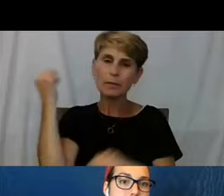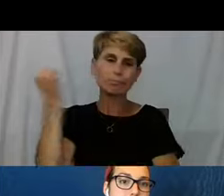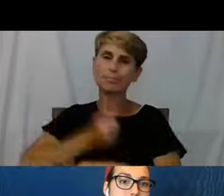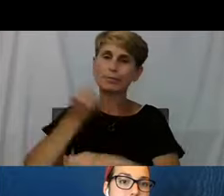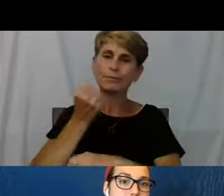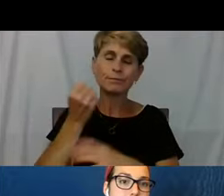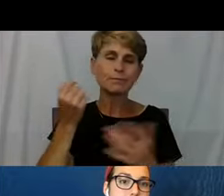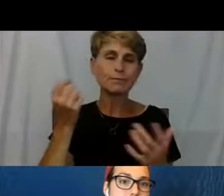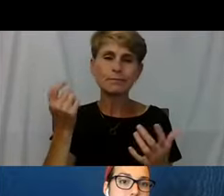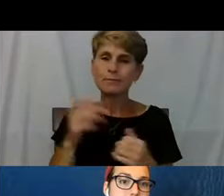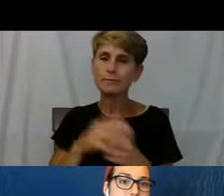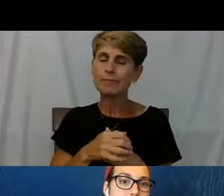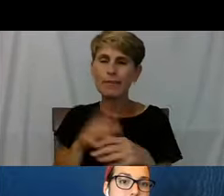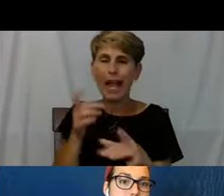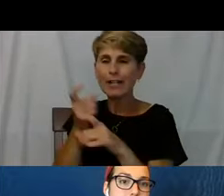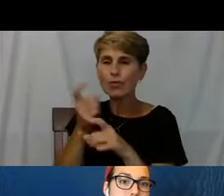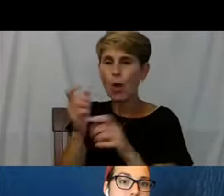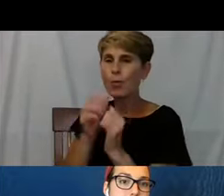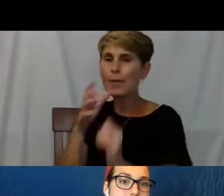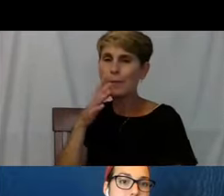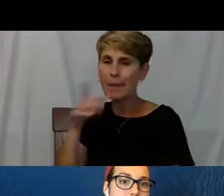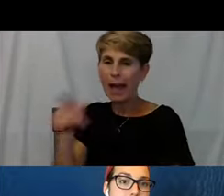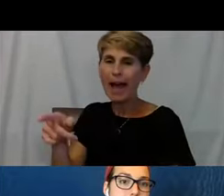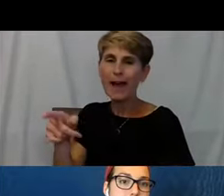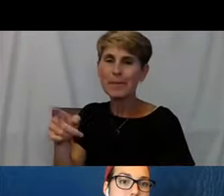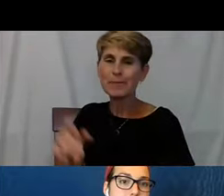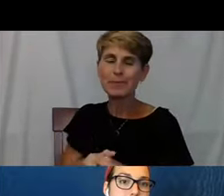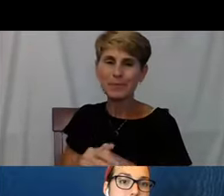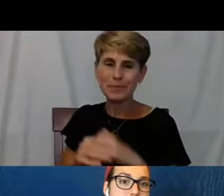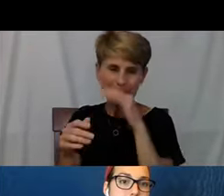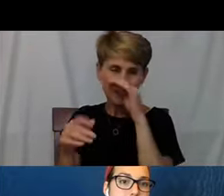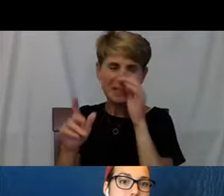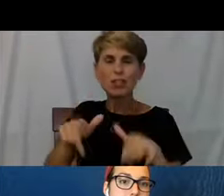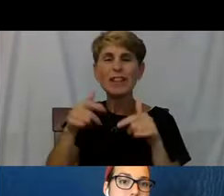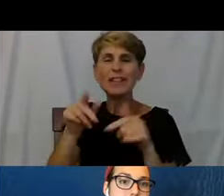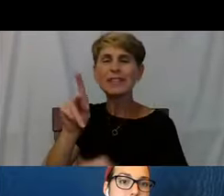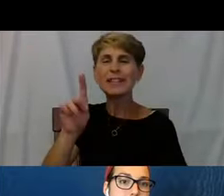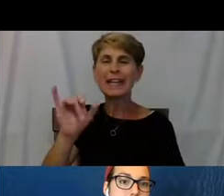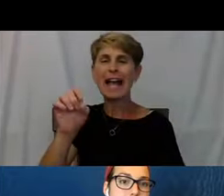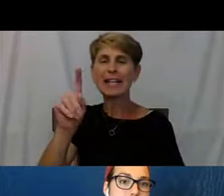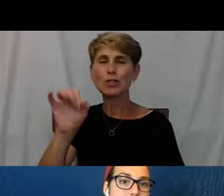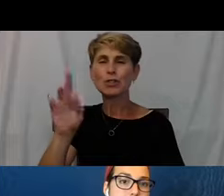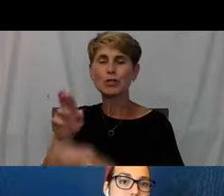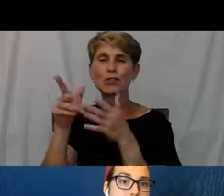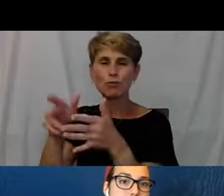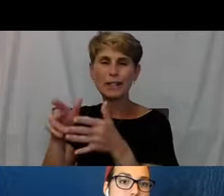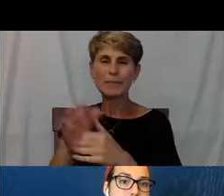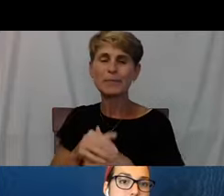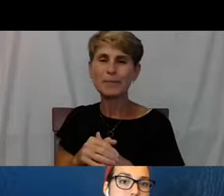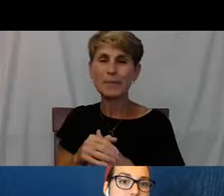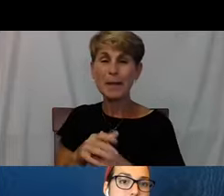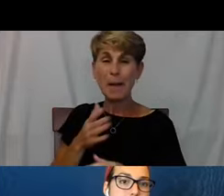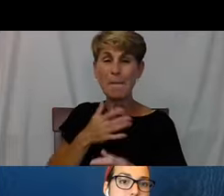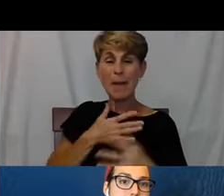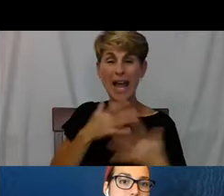Like I joke with my mother, my mother was baptized and she was a social worker for 36 years. My healthcare is better than hers